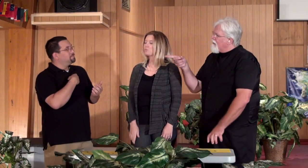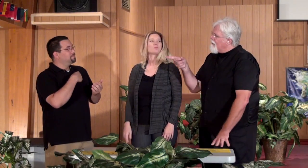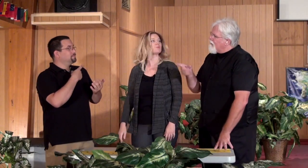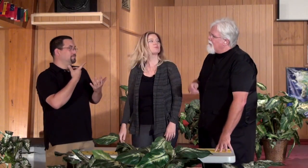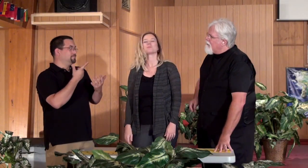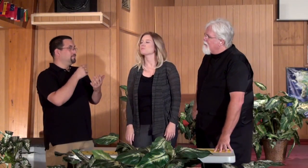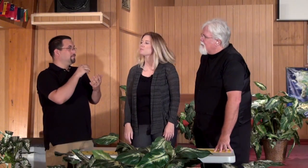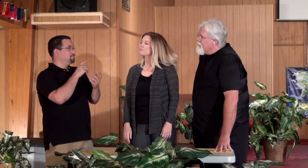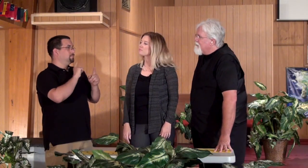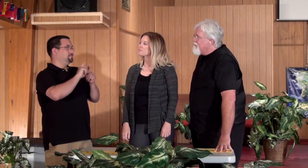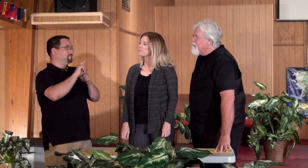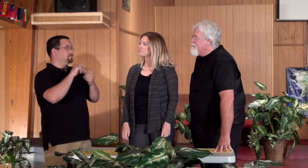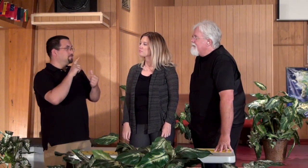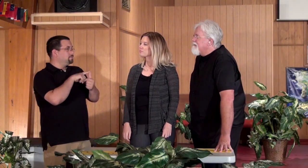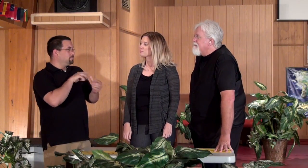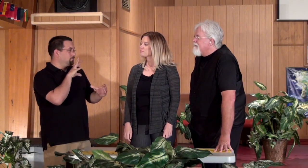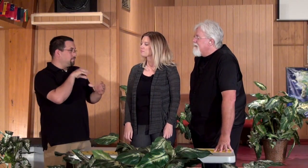you involved in? Ryan: Well me, I was involved in a lot of